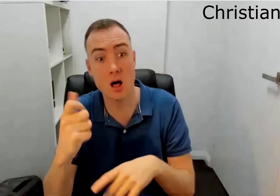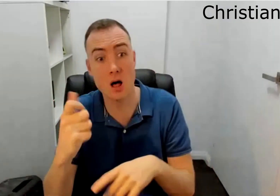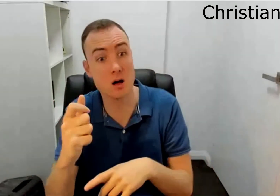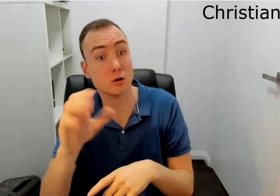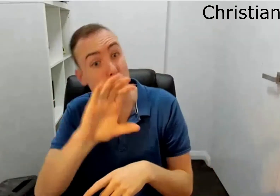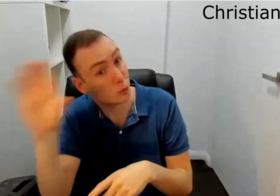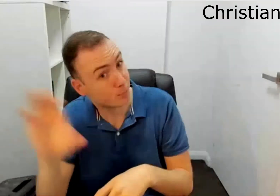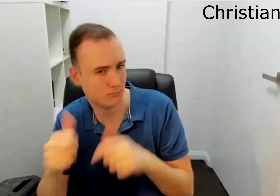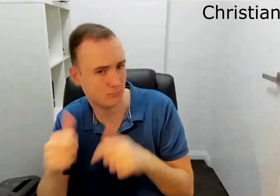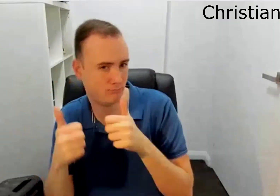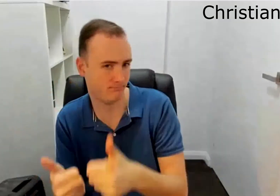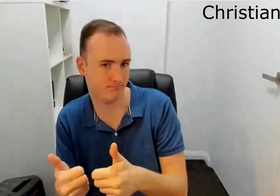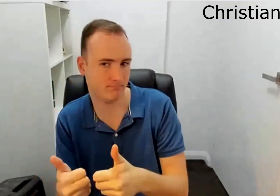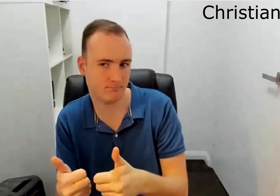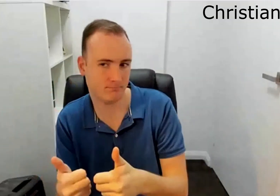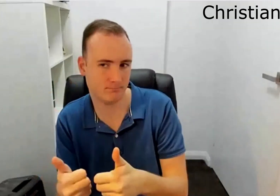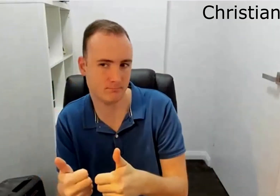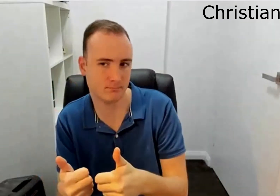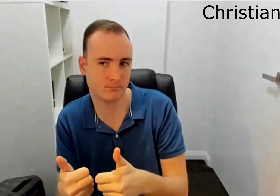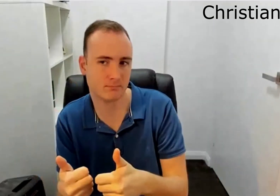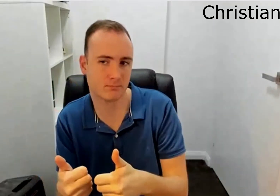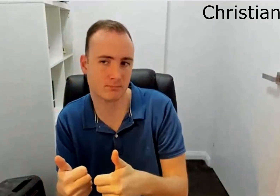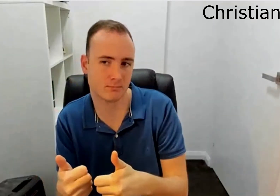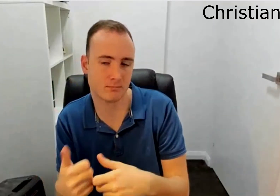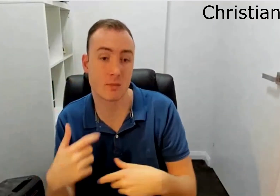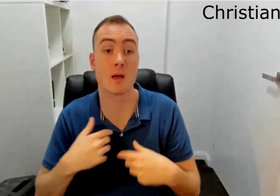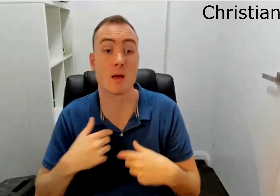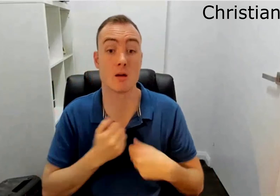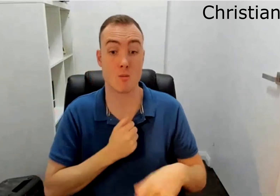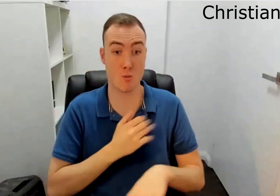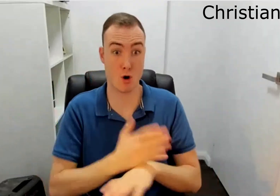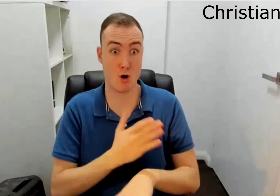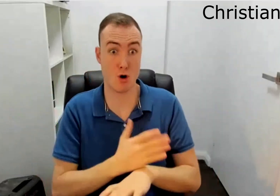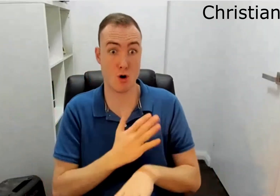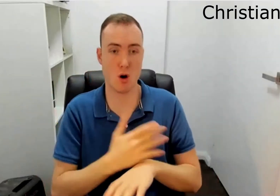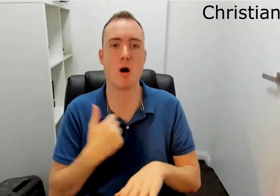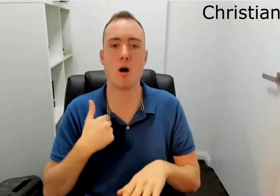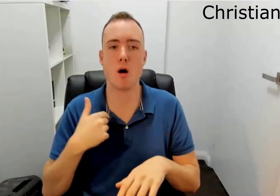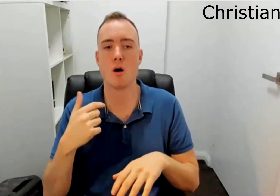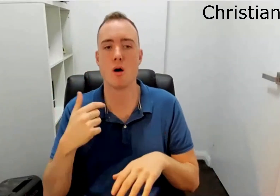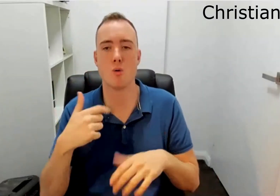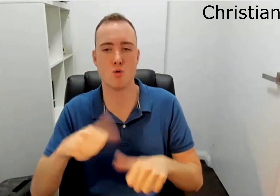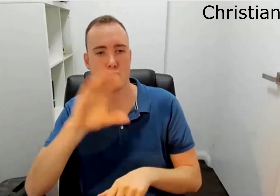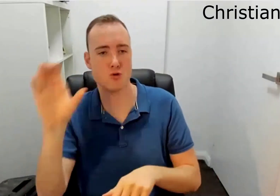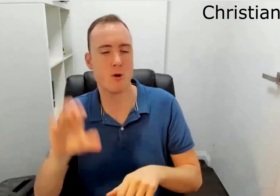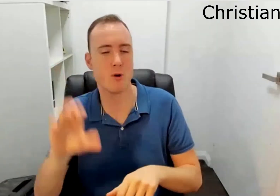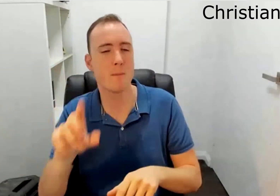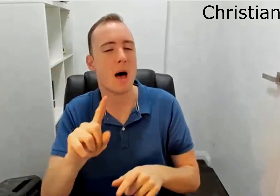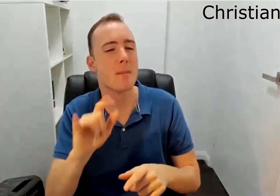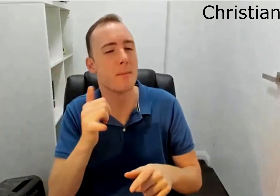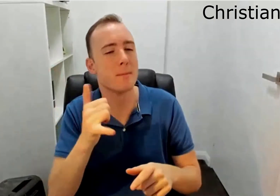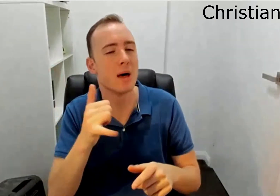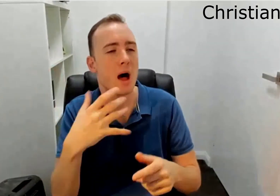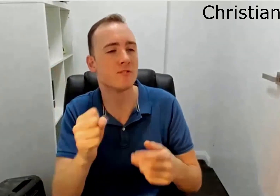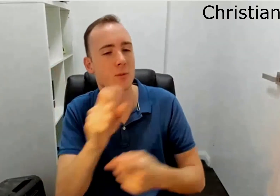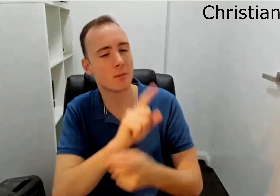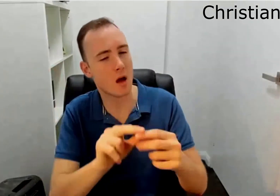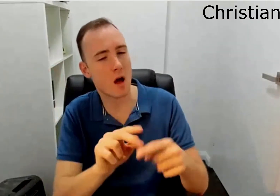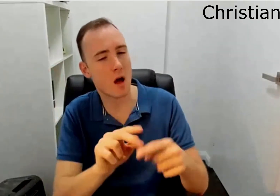You know still has a little way to go Zoom has been my preferable online platform And for work we use zoom